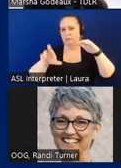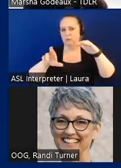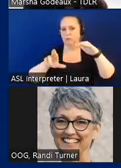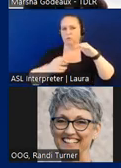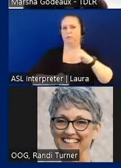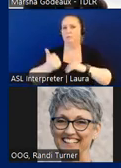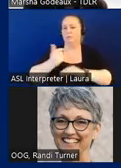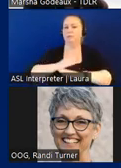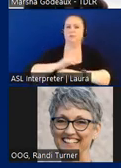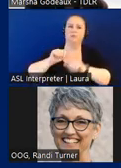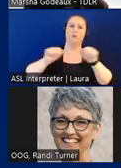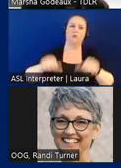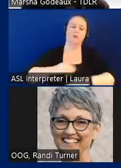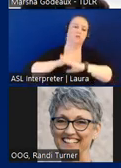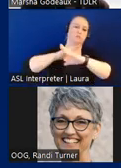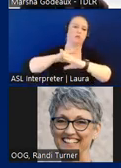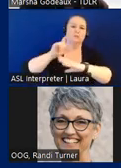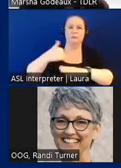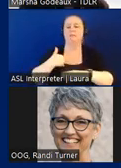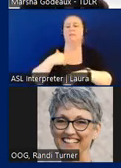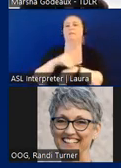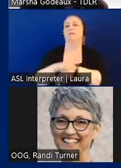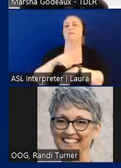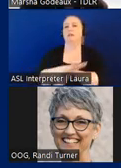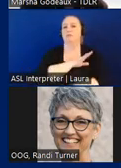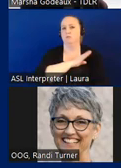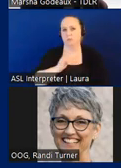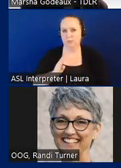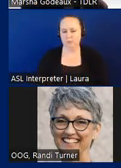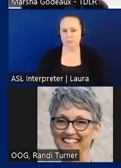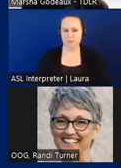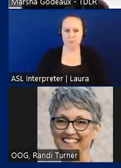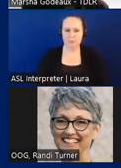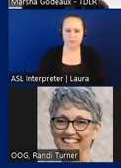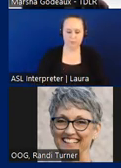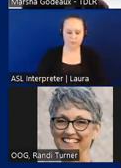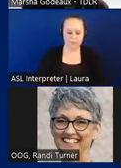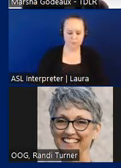is required to have an advisory commission or board the a b advisory board consists of nine